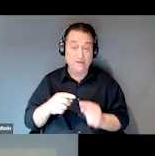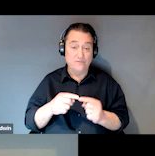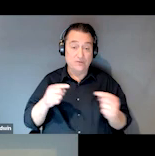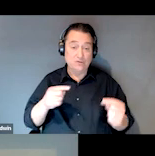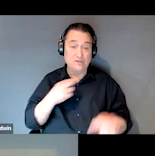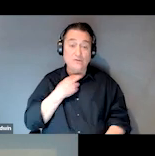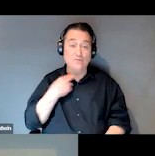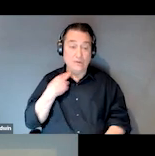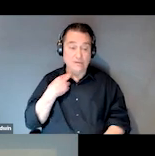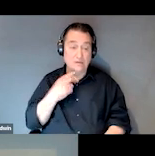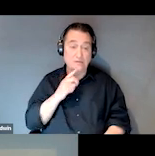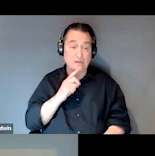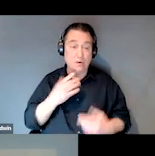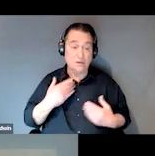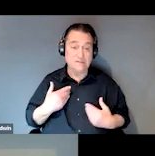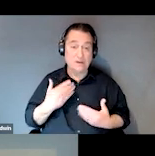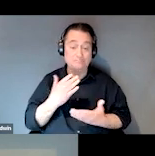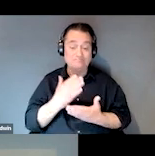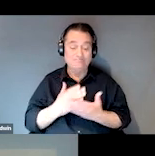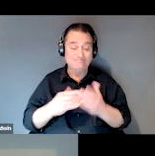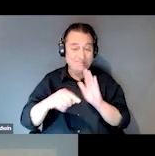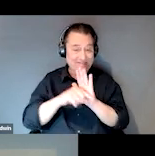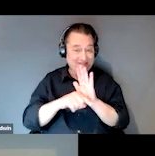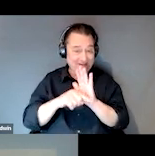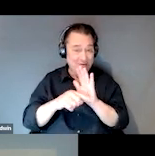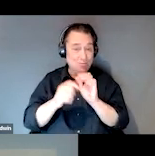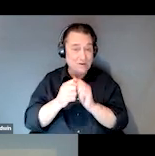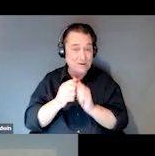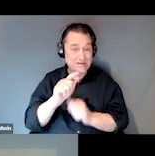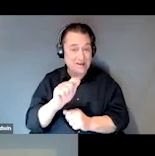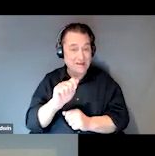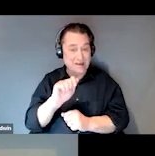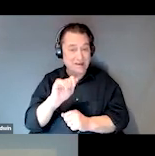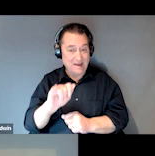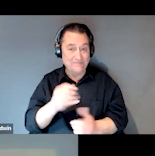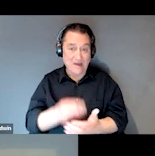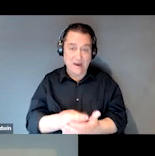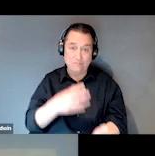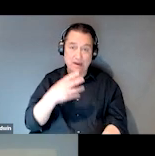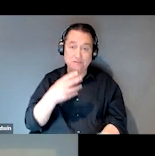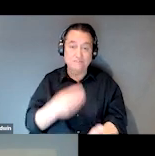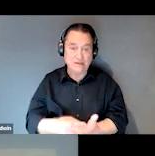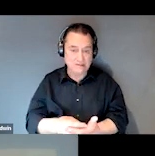Though there are some disadvantages with the LAIs, like the very expensive costs and side effects